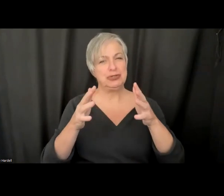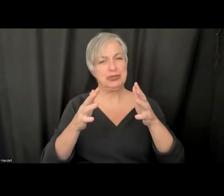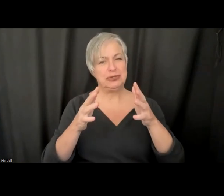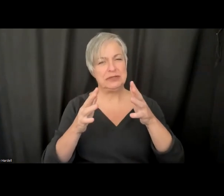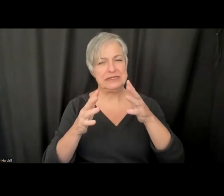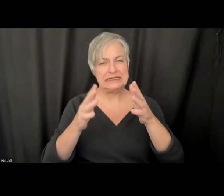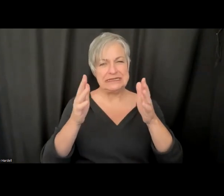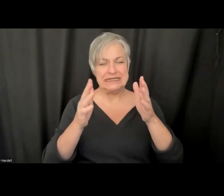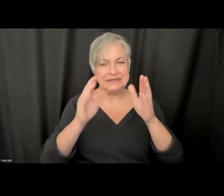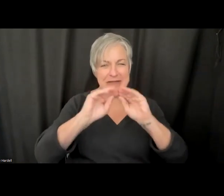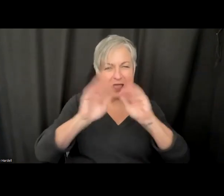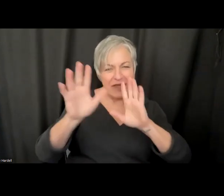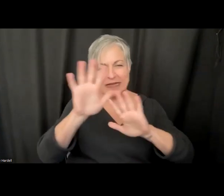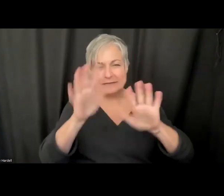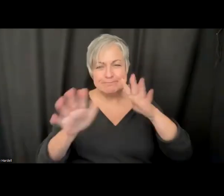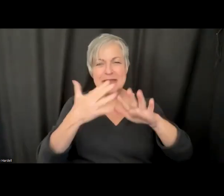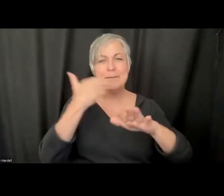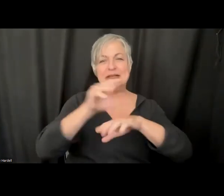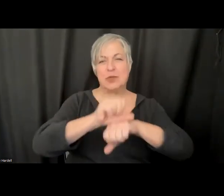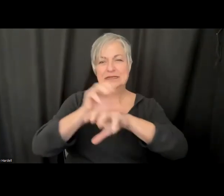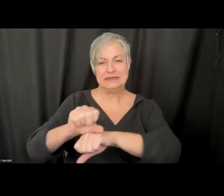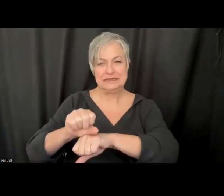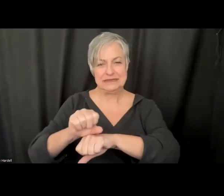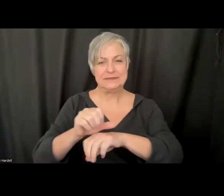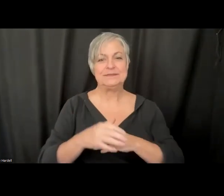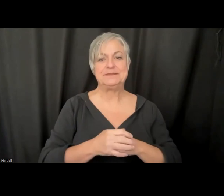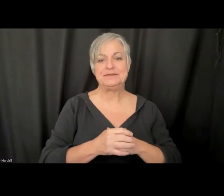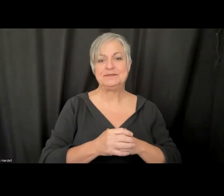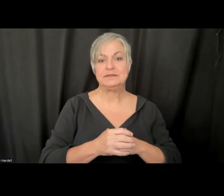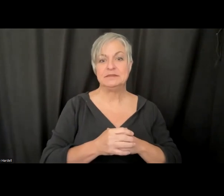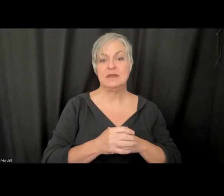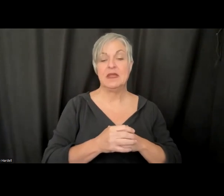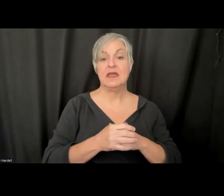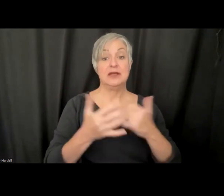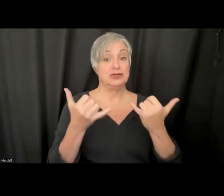exactly those best practices are. We are joined here today by